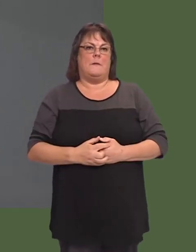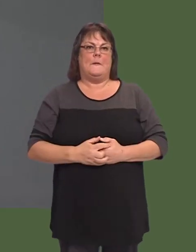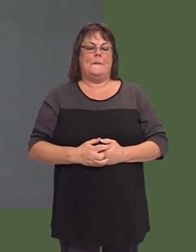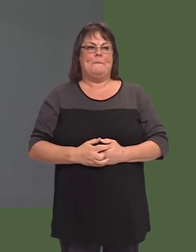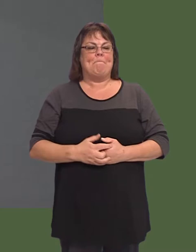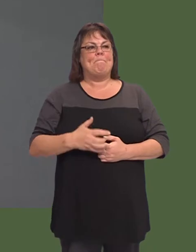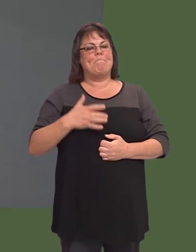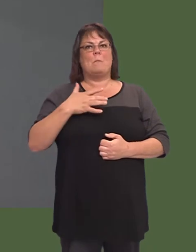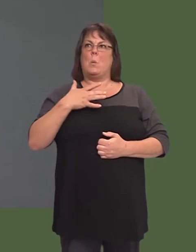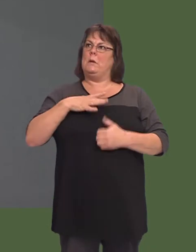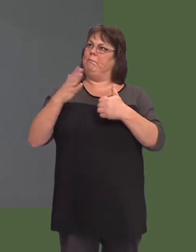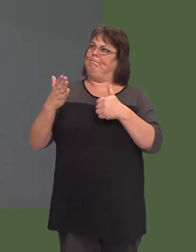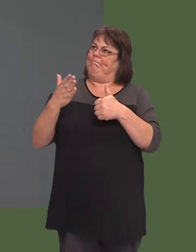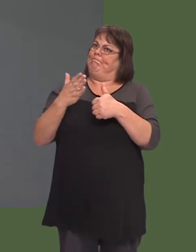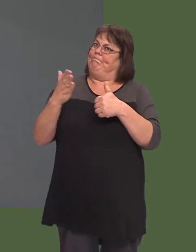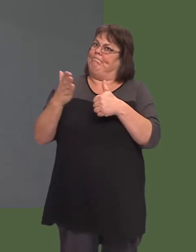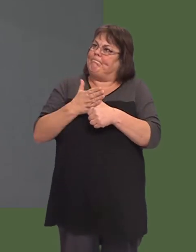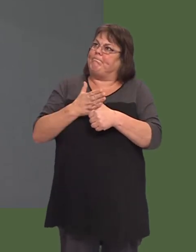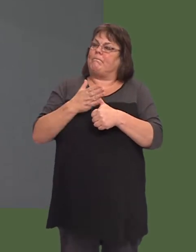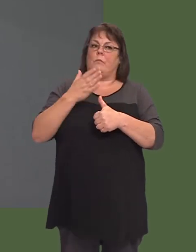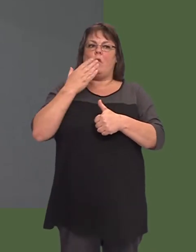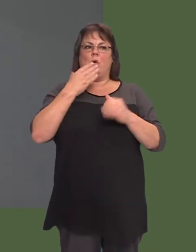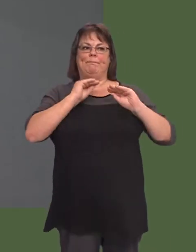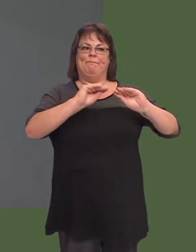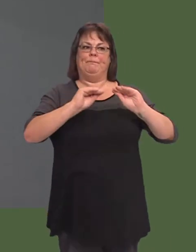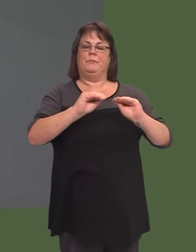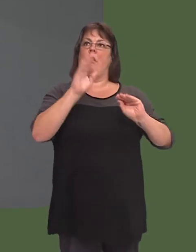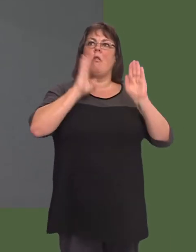If we canít start with the current young generation, weíre never going to get the